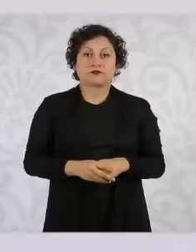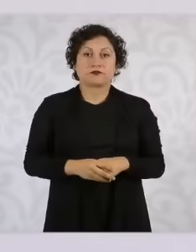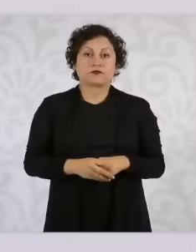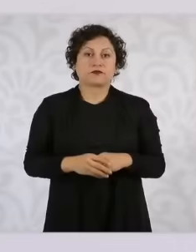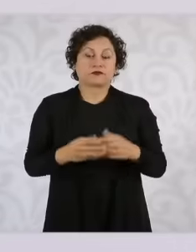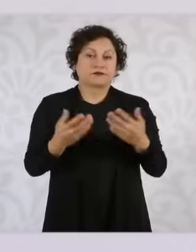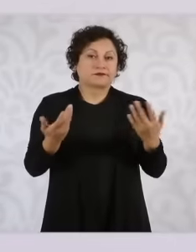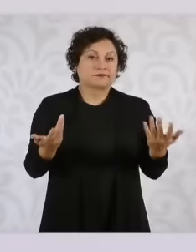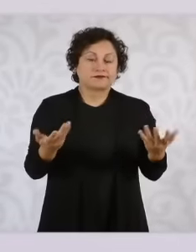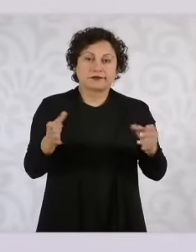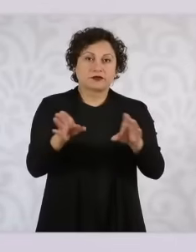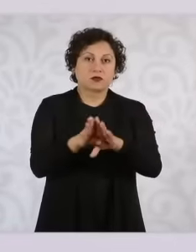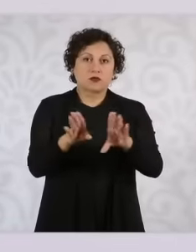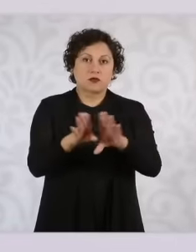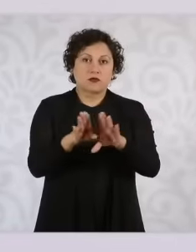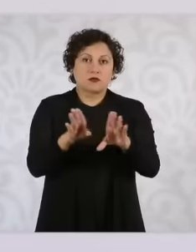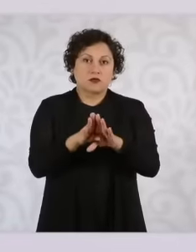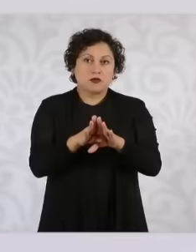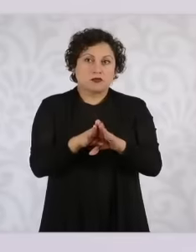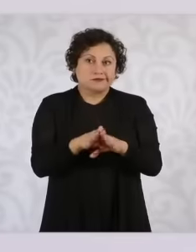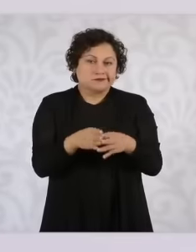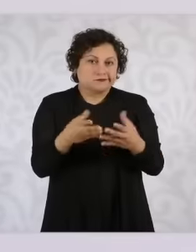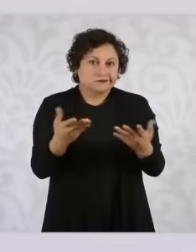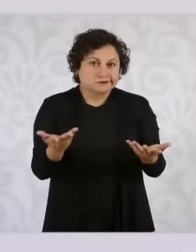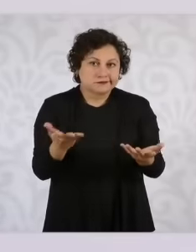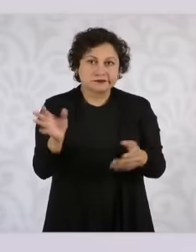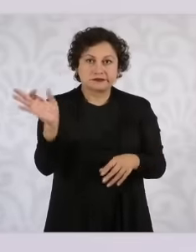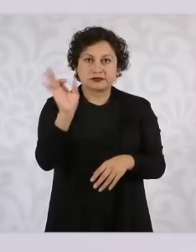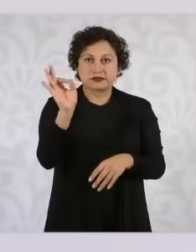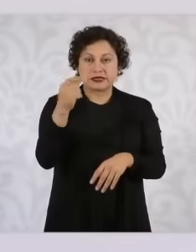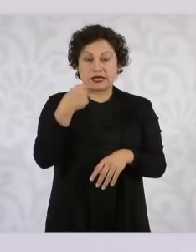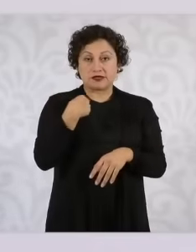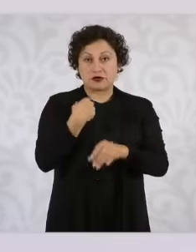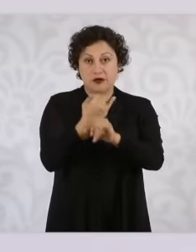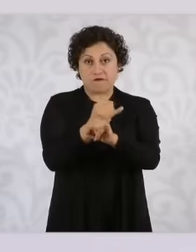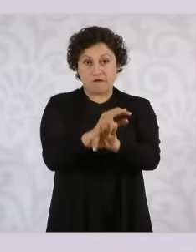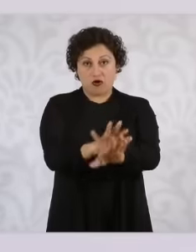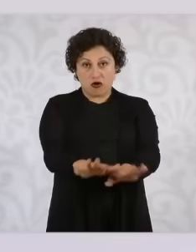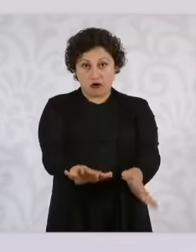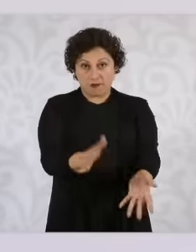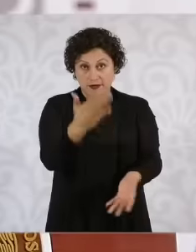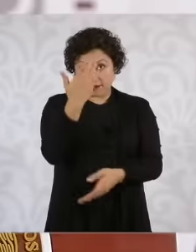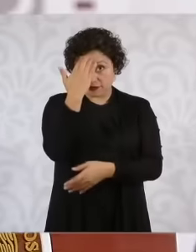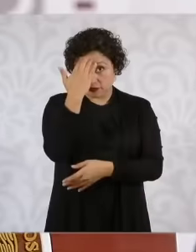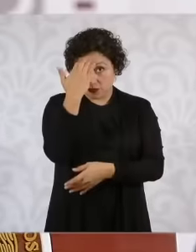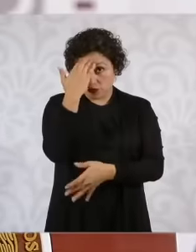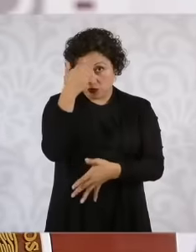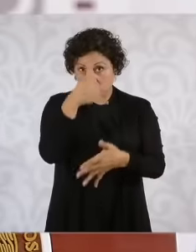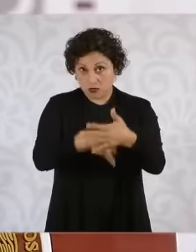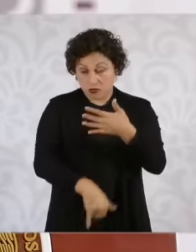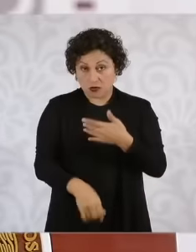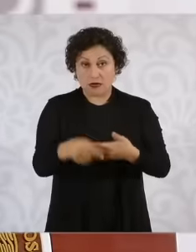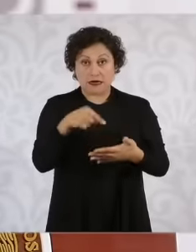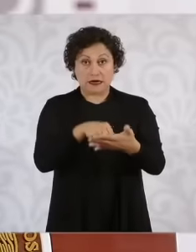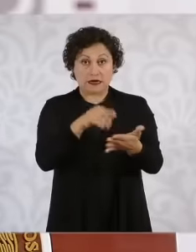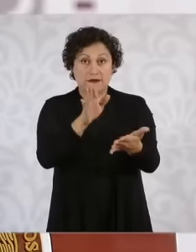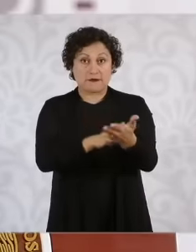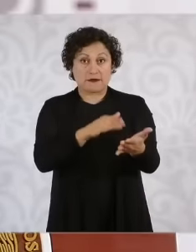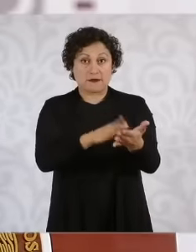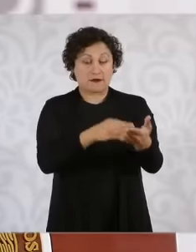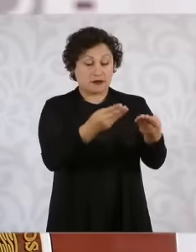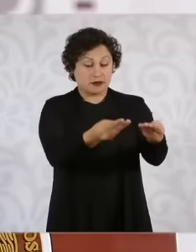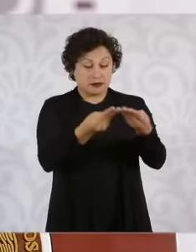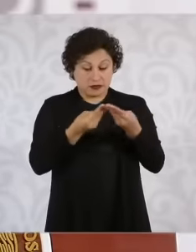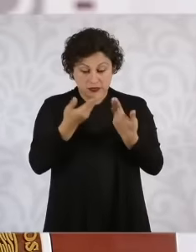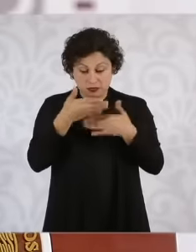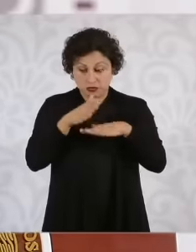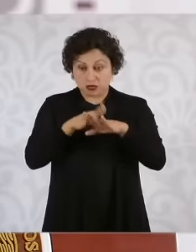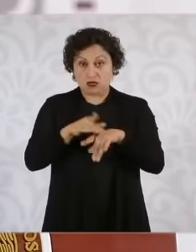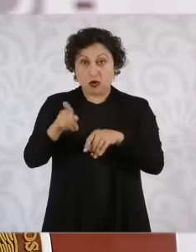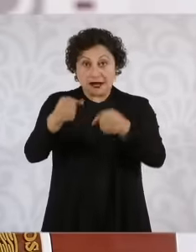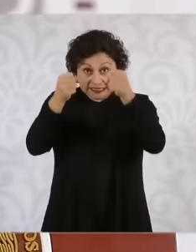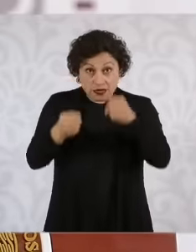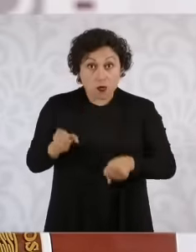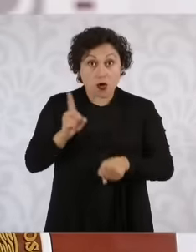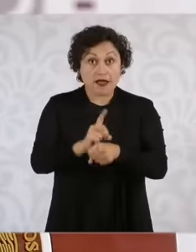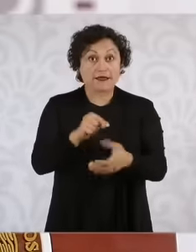how much information can come from a security strategy, I don't think so, but let's